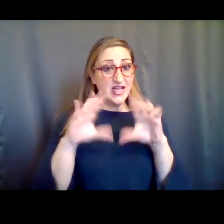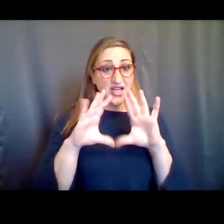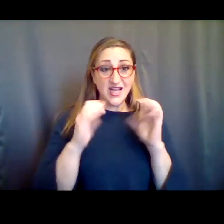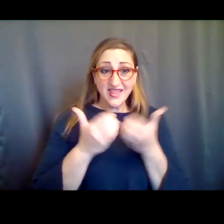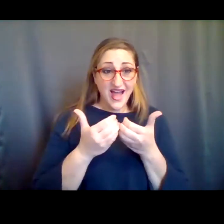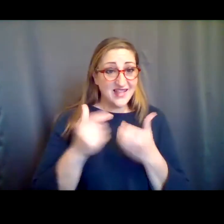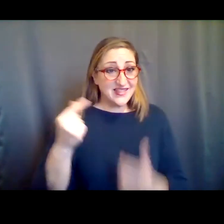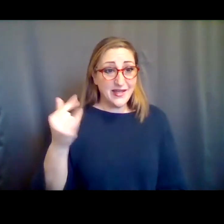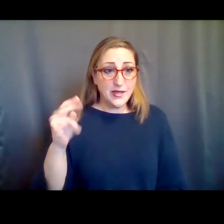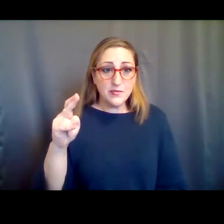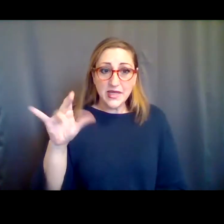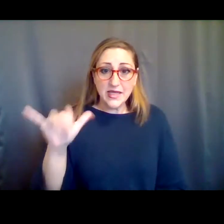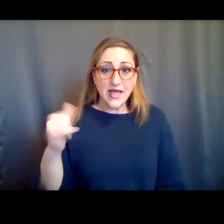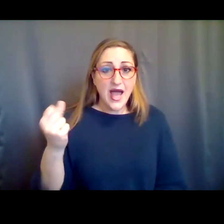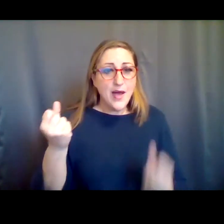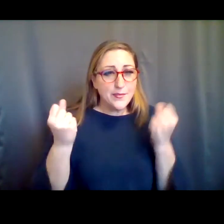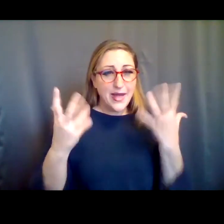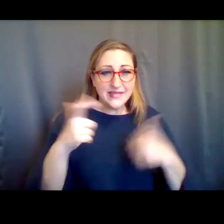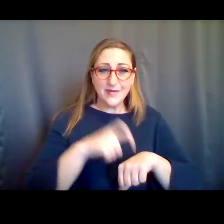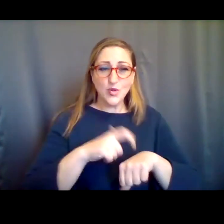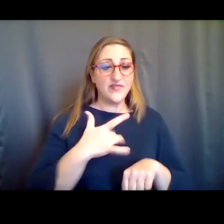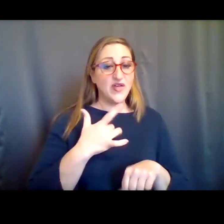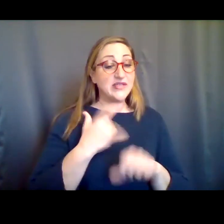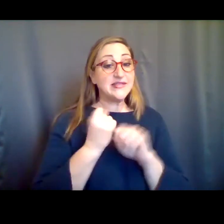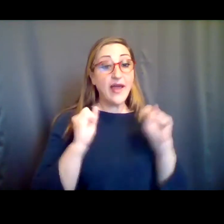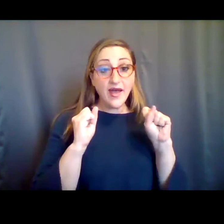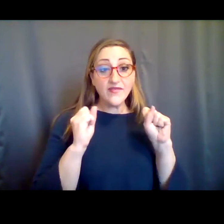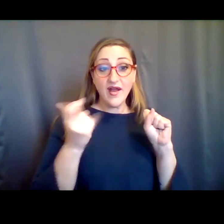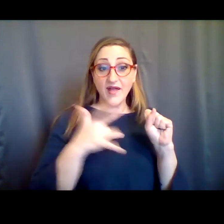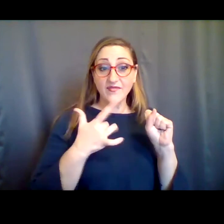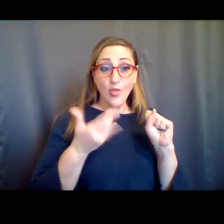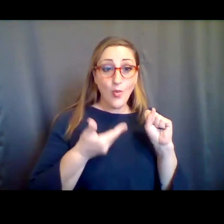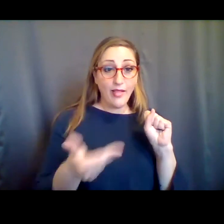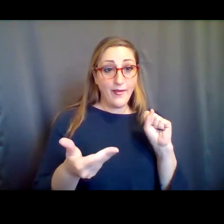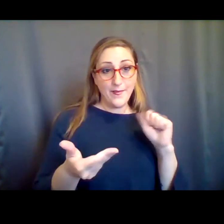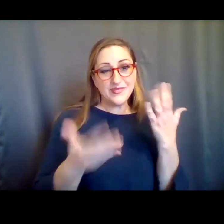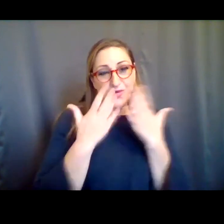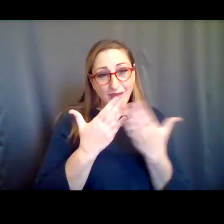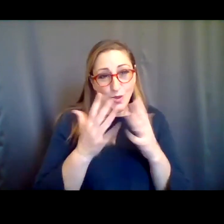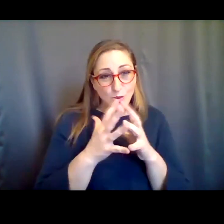at Gibney several times and I always feel really safe and welcome there, so thank you so much for keep